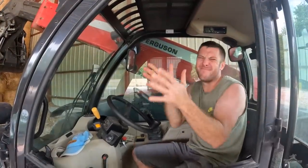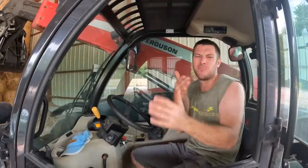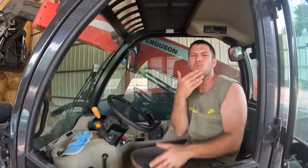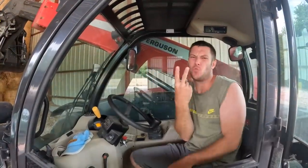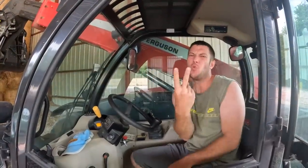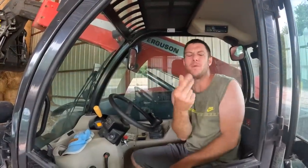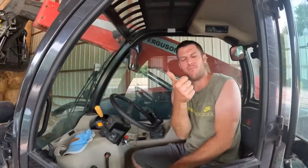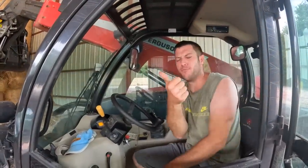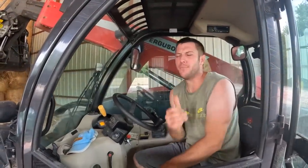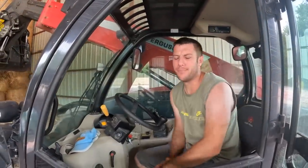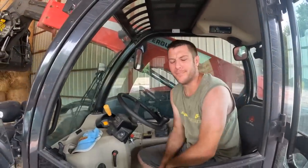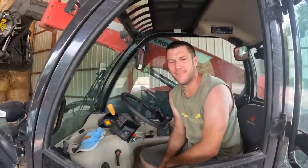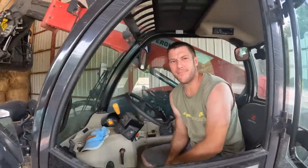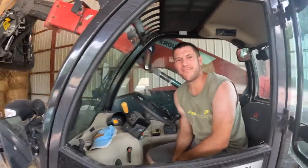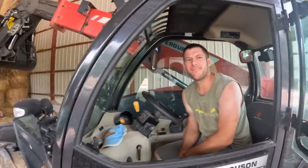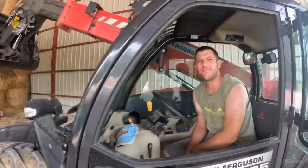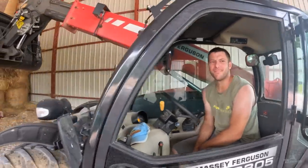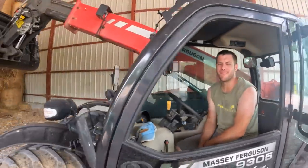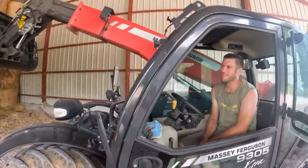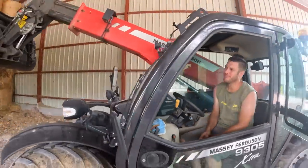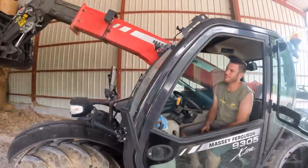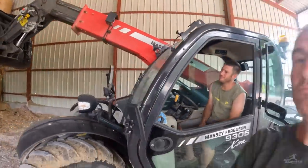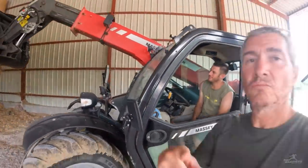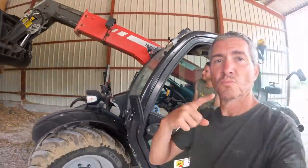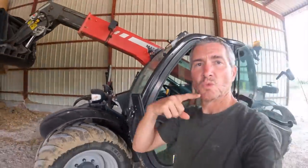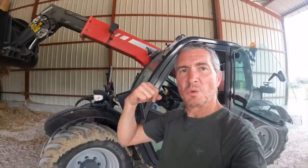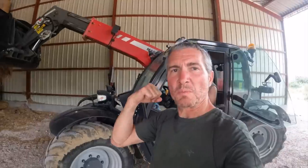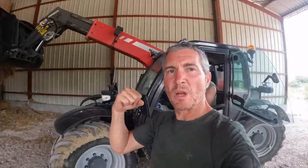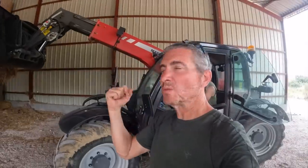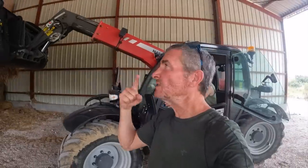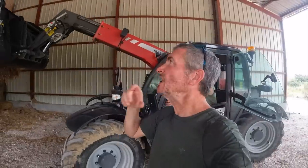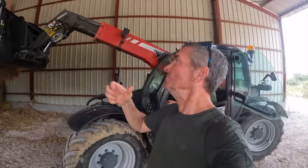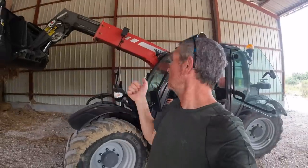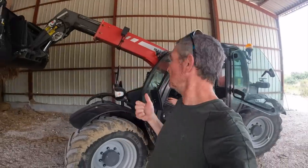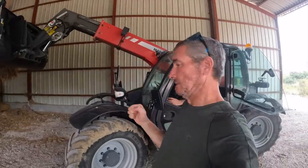So two is best. This machine is powerful,